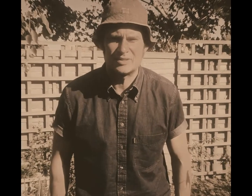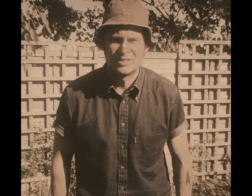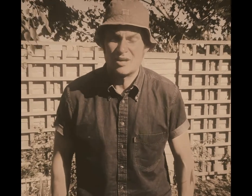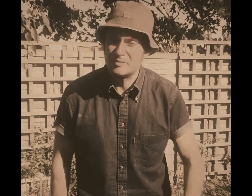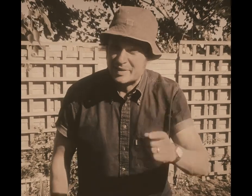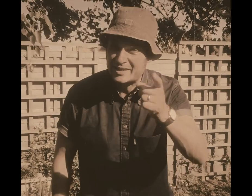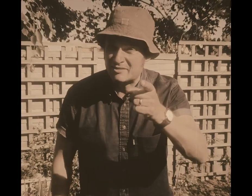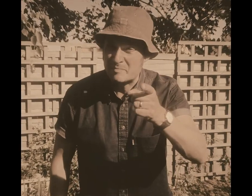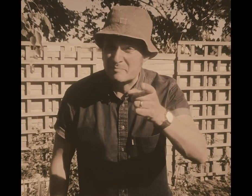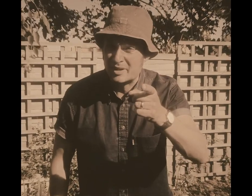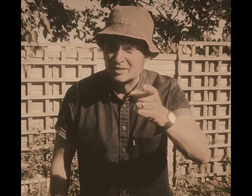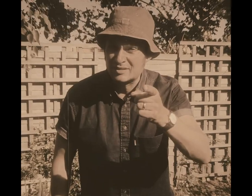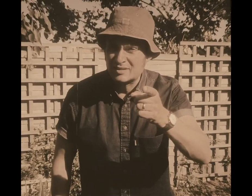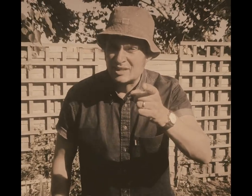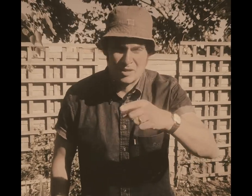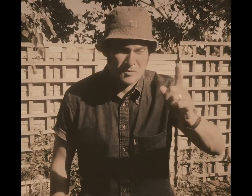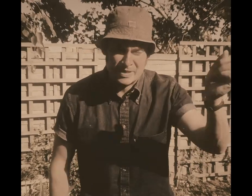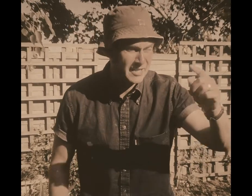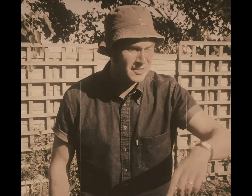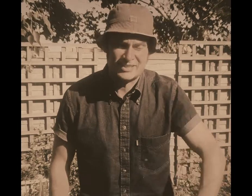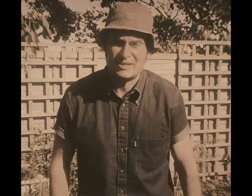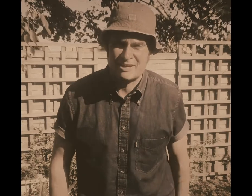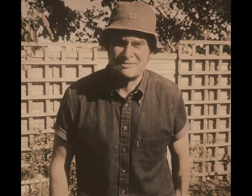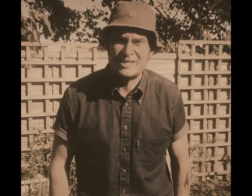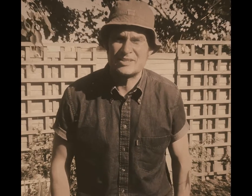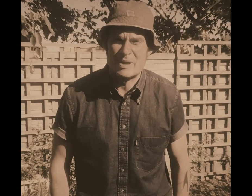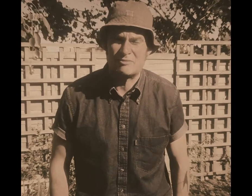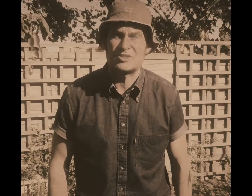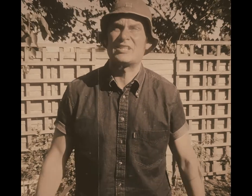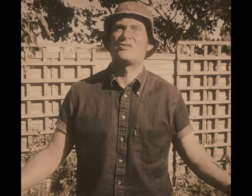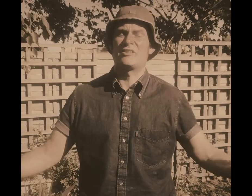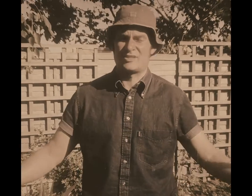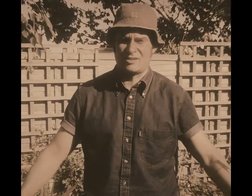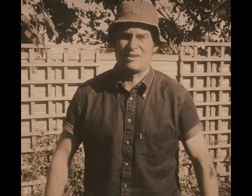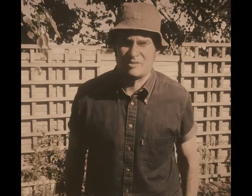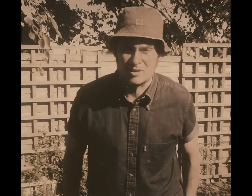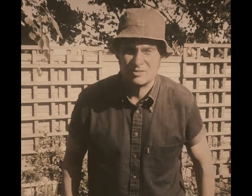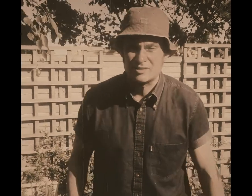I'm paying you remember and I'm not paying you to sit around lazing about just enjoying the sunlight you are,